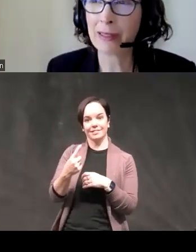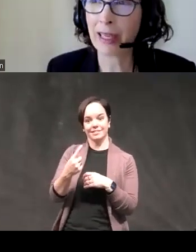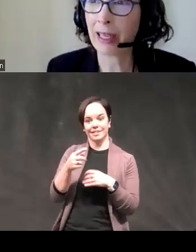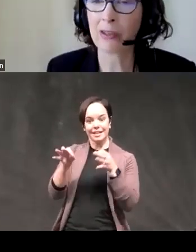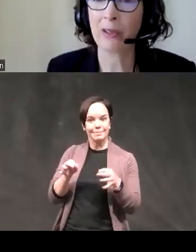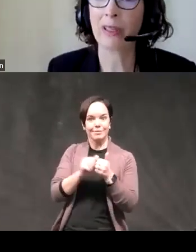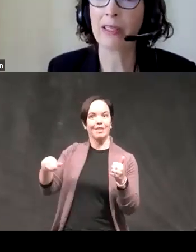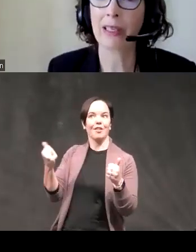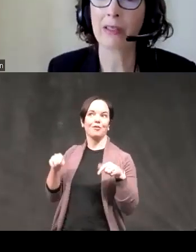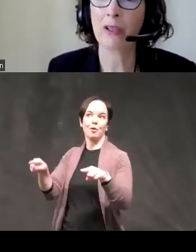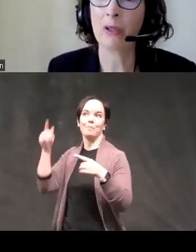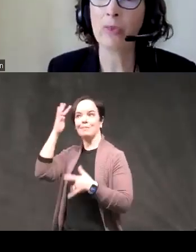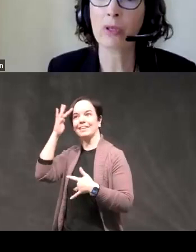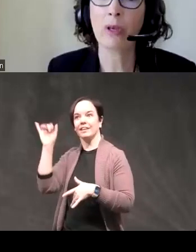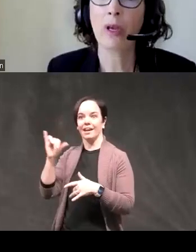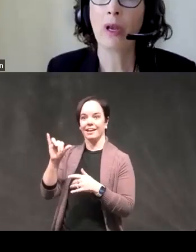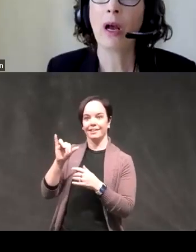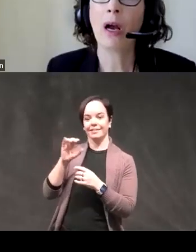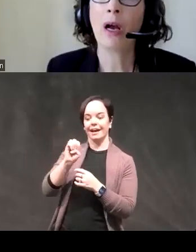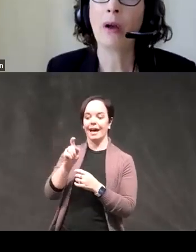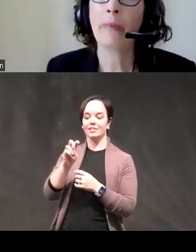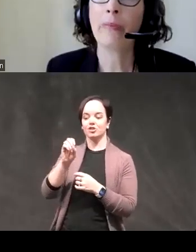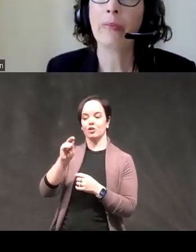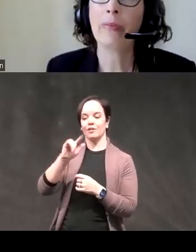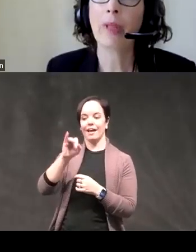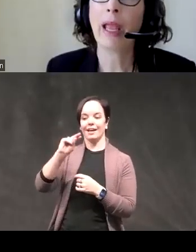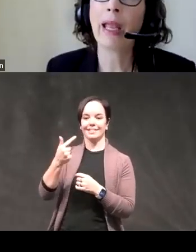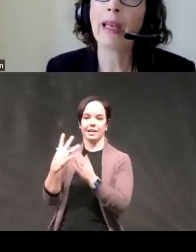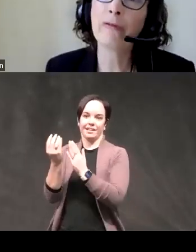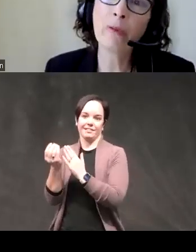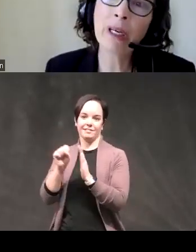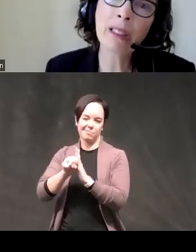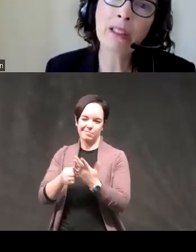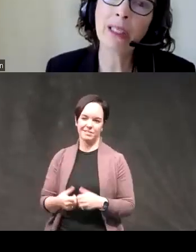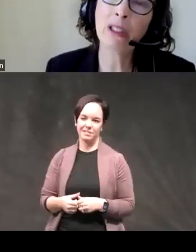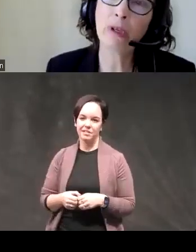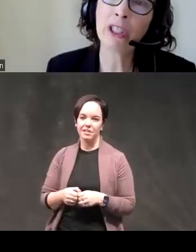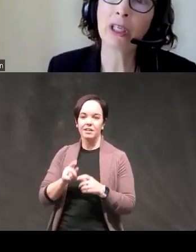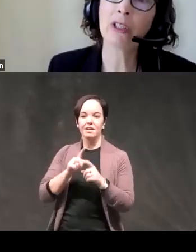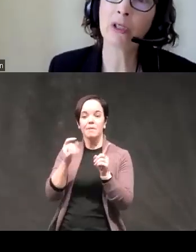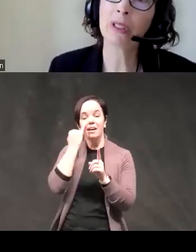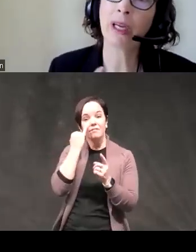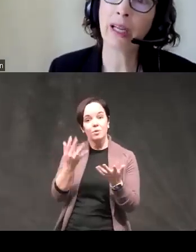like externalizing syndromes um and if we wanted to understand depression and suicidal